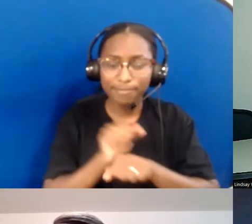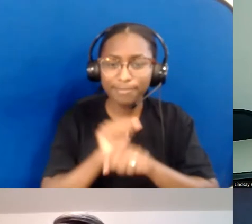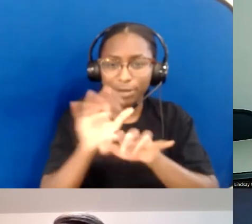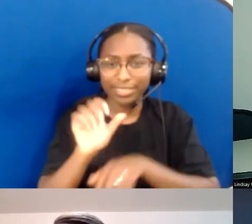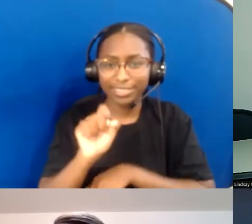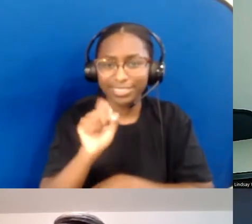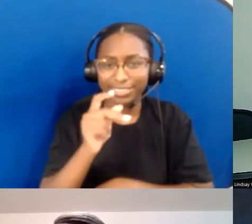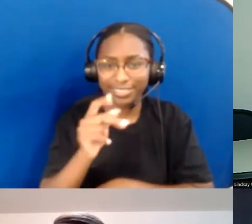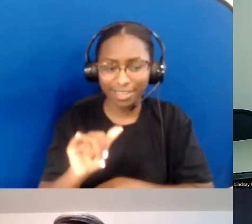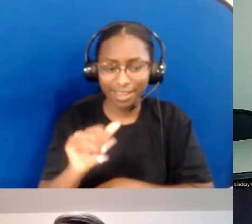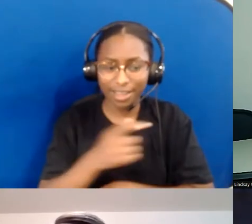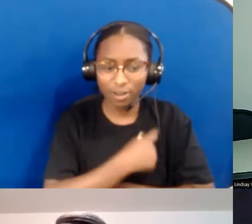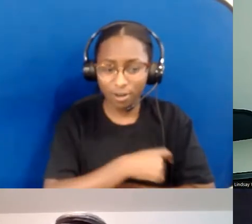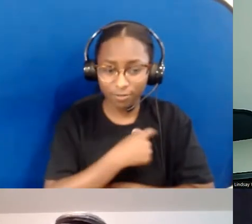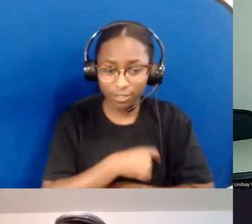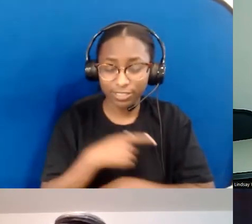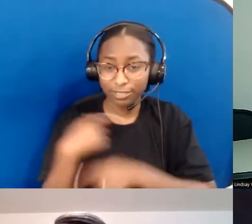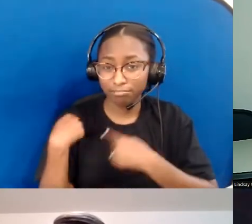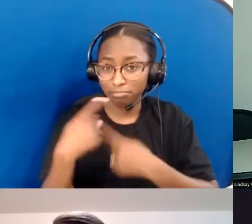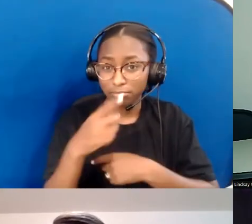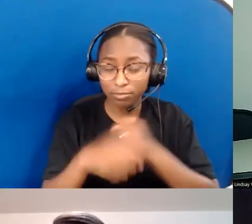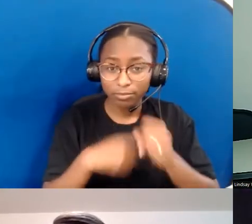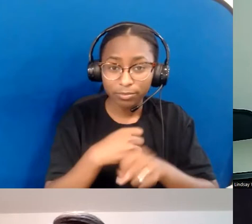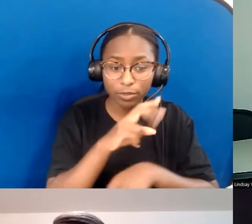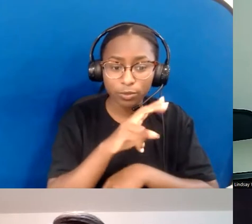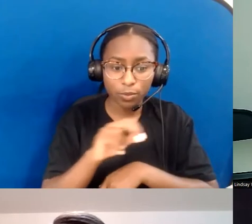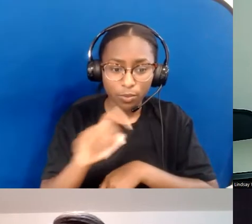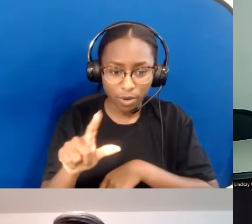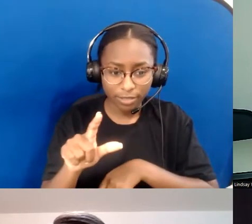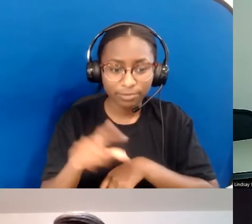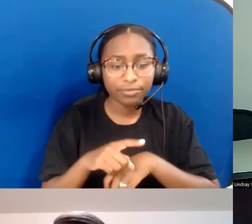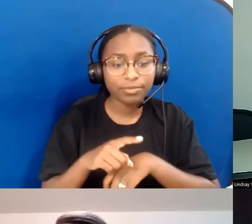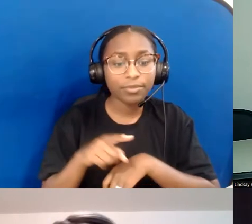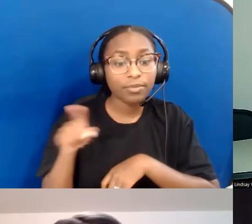the senior pastor of Phillips United Methodist Church in Lakewood, Colorado.